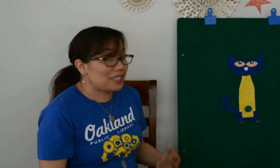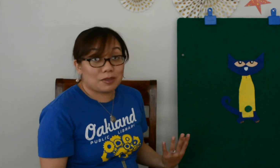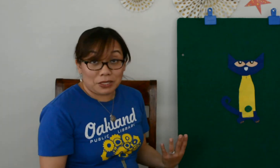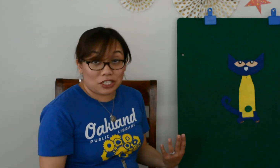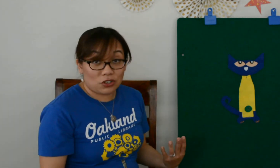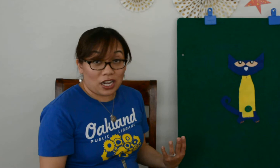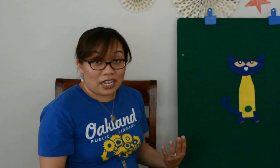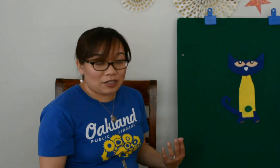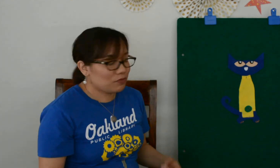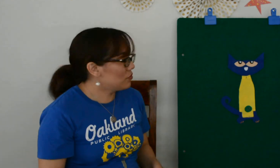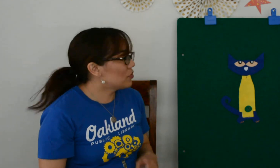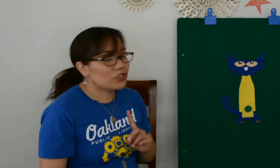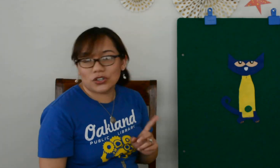But did Pete cry?